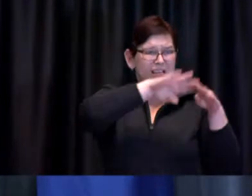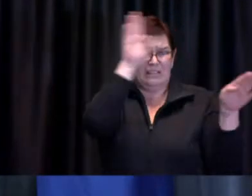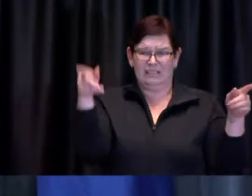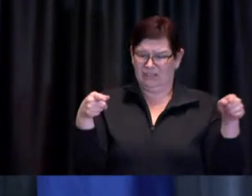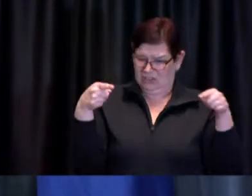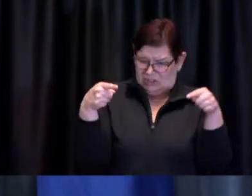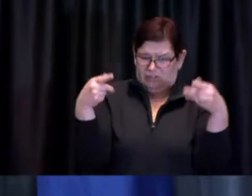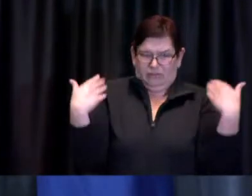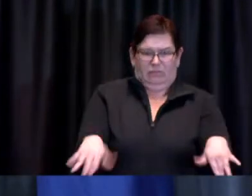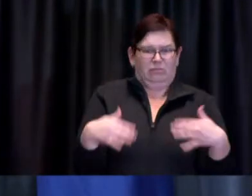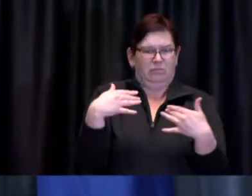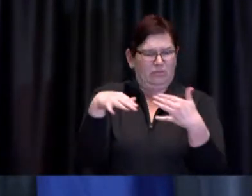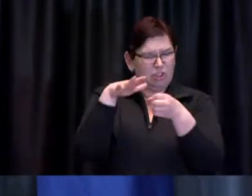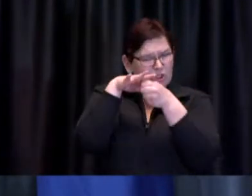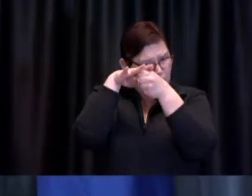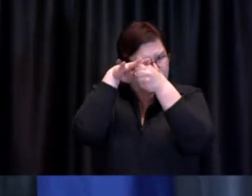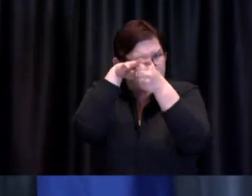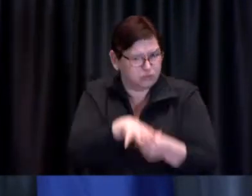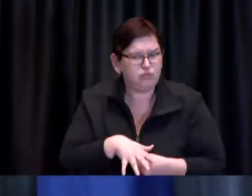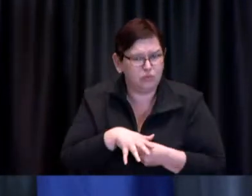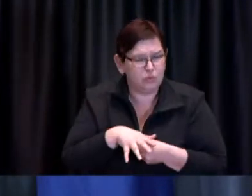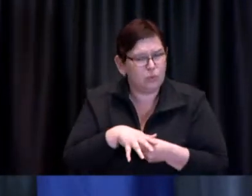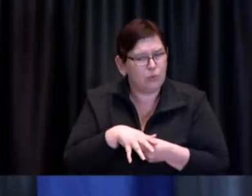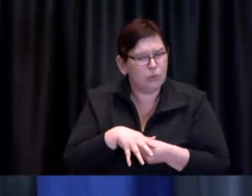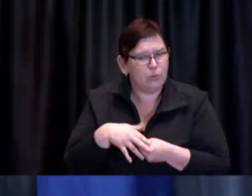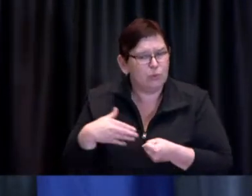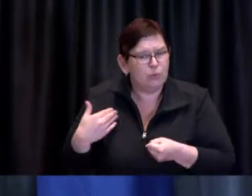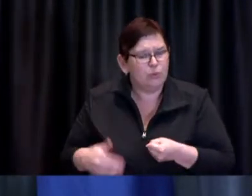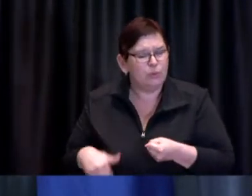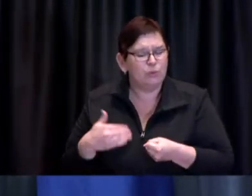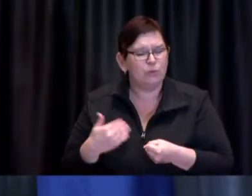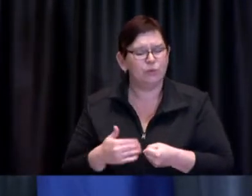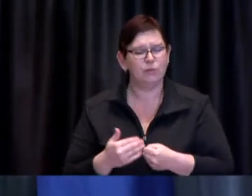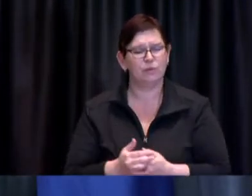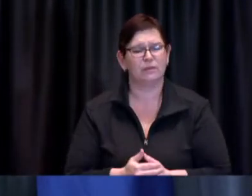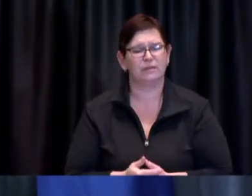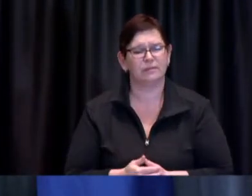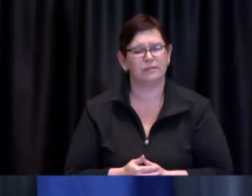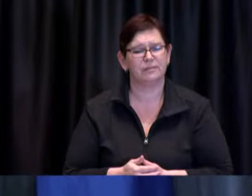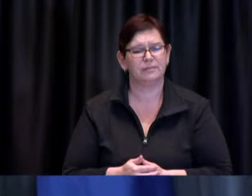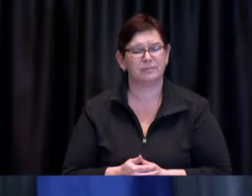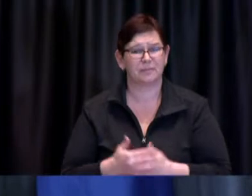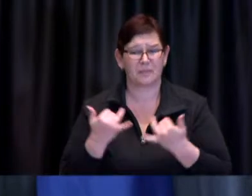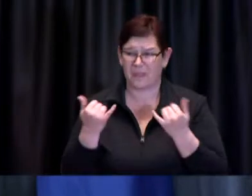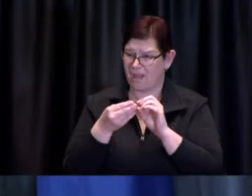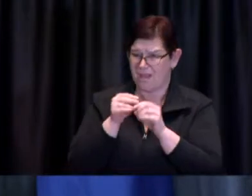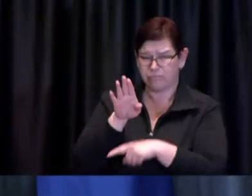What we are seeing is the explosive exponential growth described by me